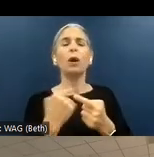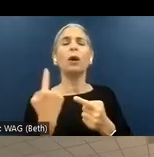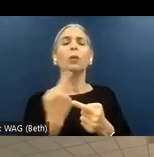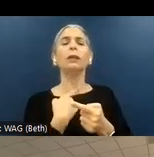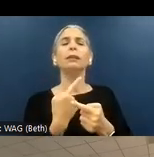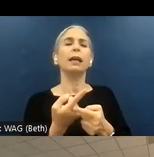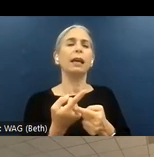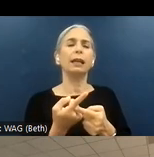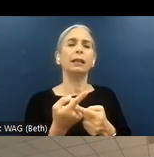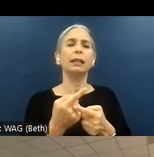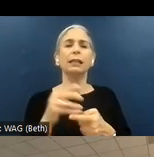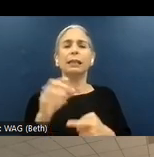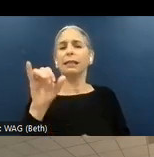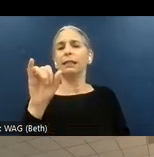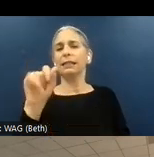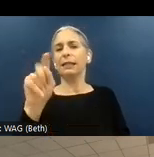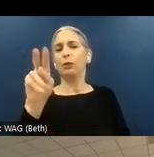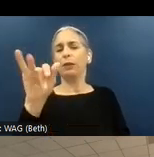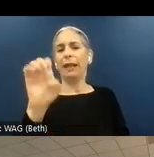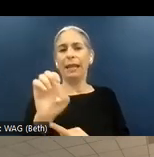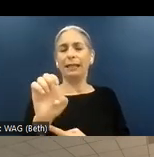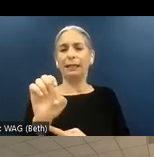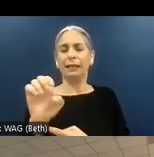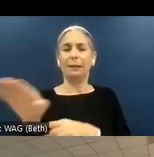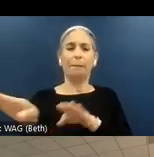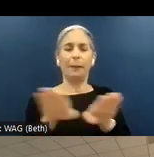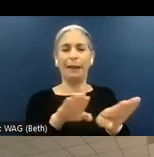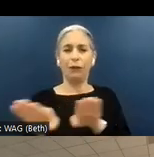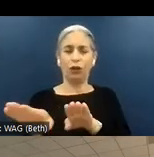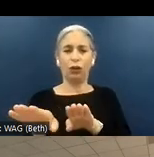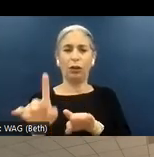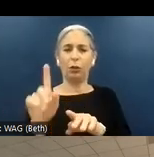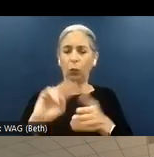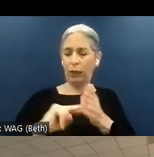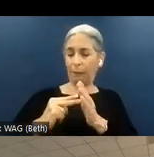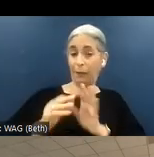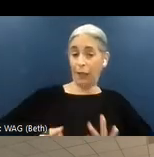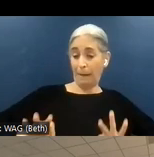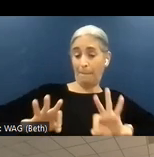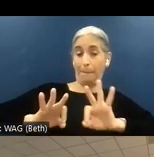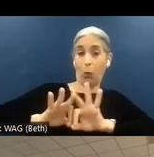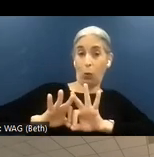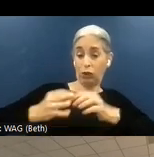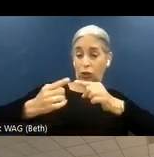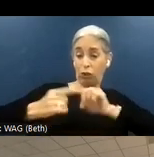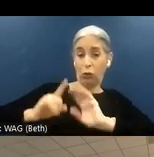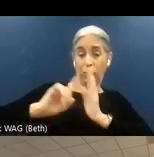behaviors," we meant a different thing. We meant the importance during an audit to interact